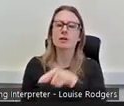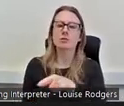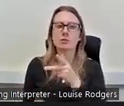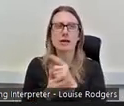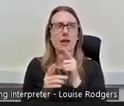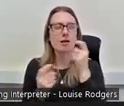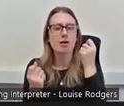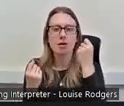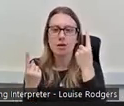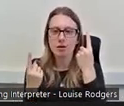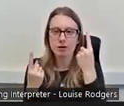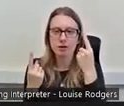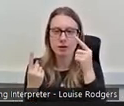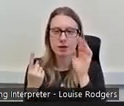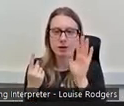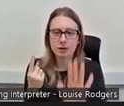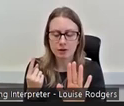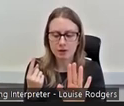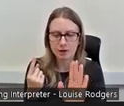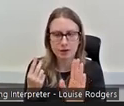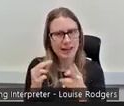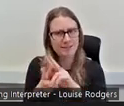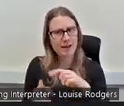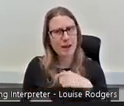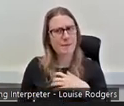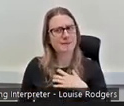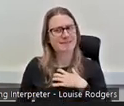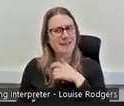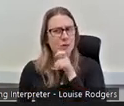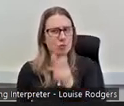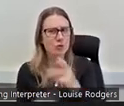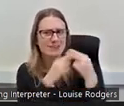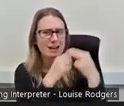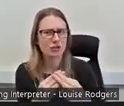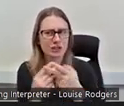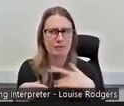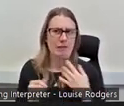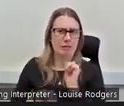hold on, if I was scared of the word heritage and intimidated by it and all these other things